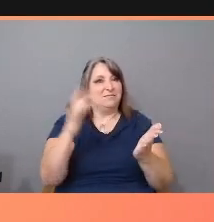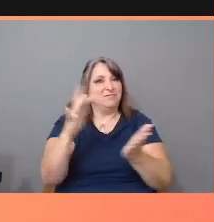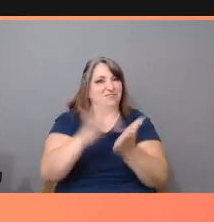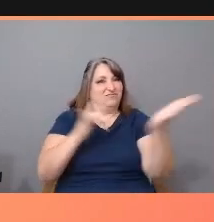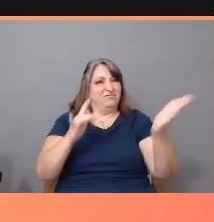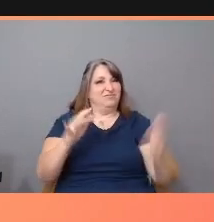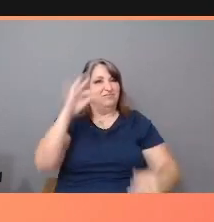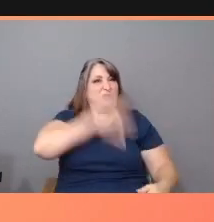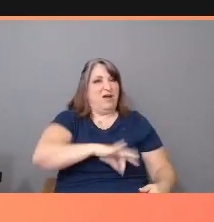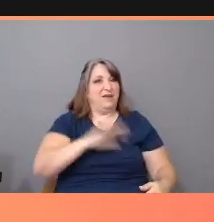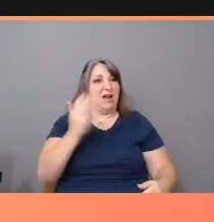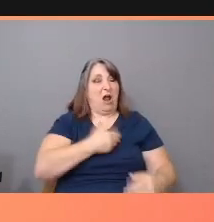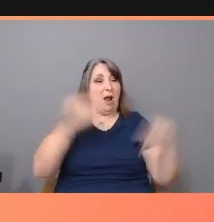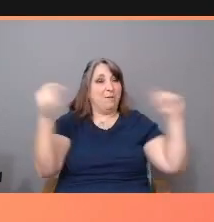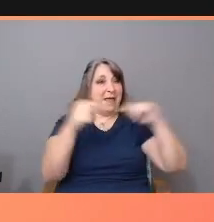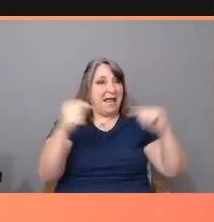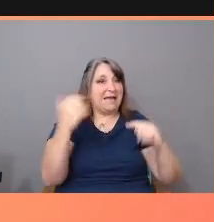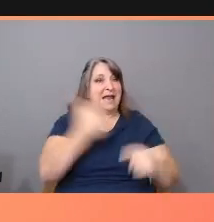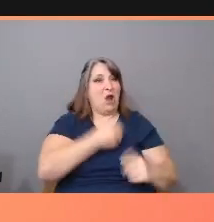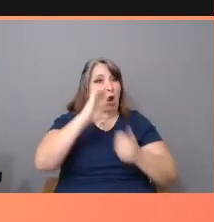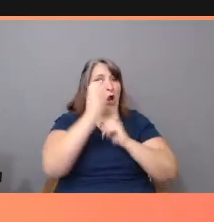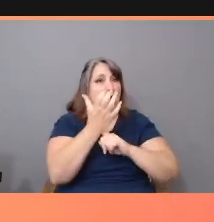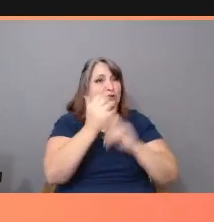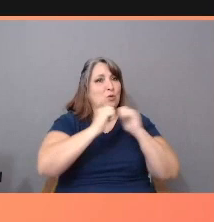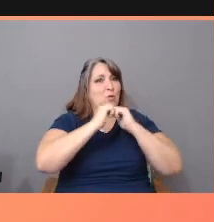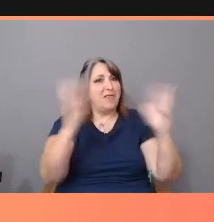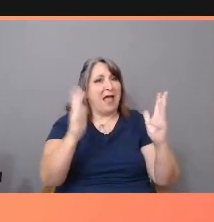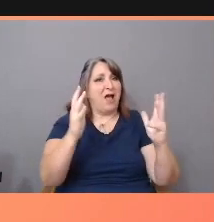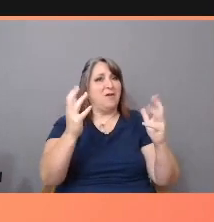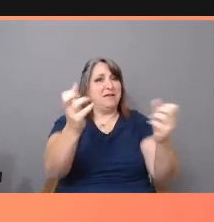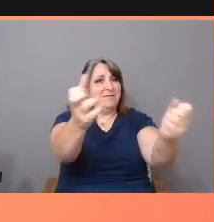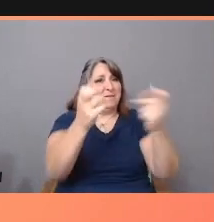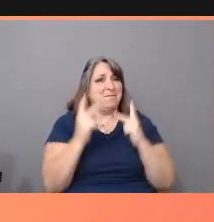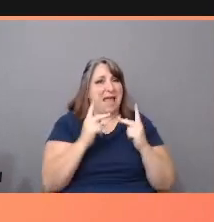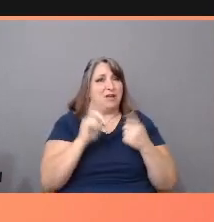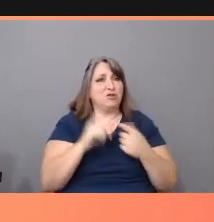without giving back to our communities and our artists.